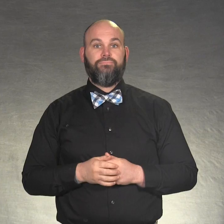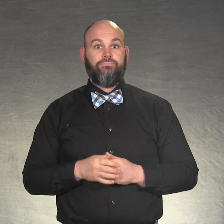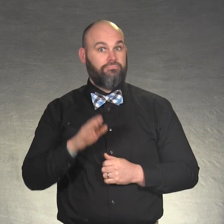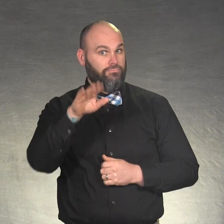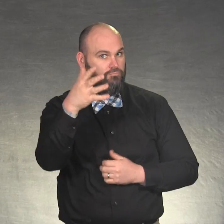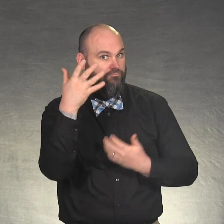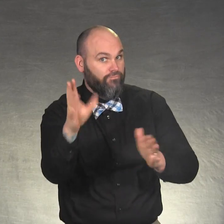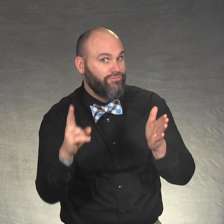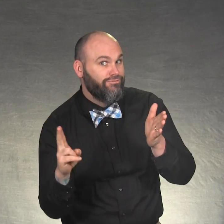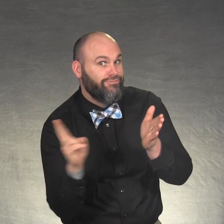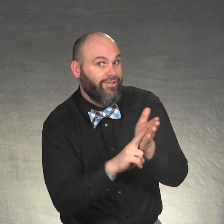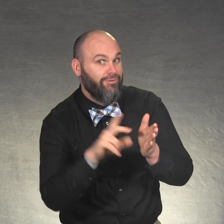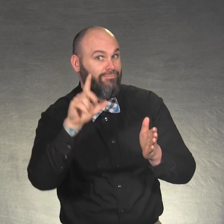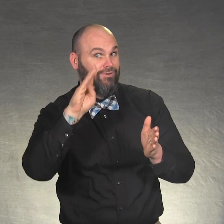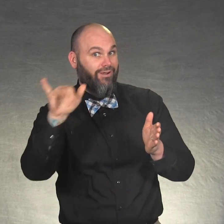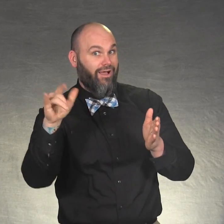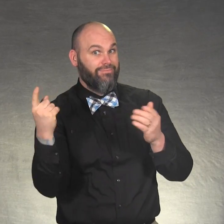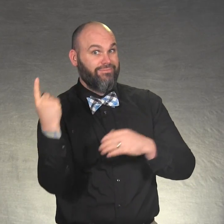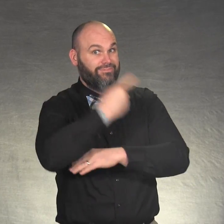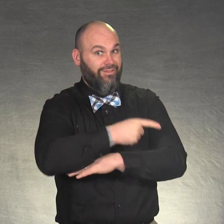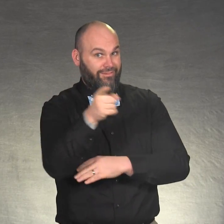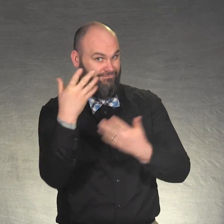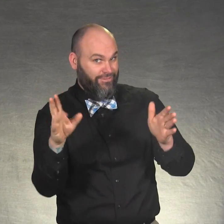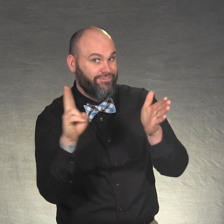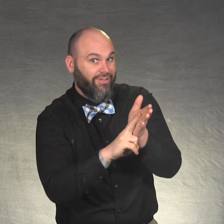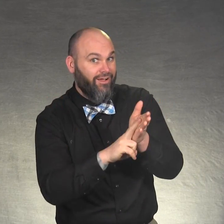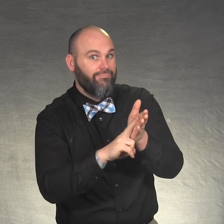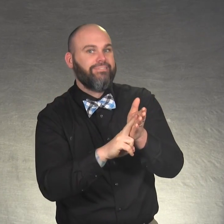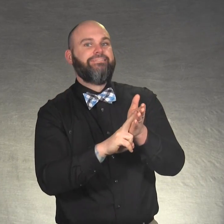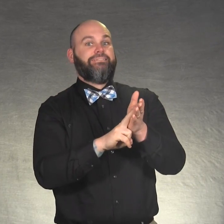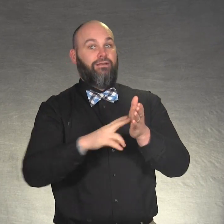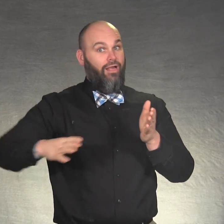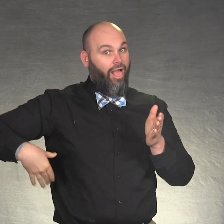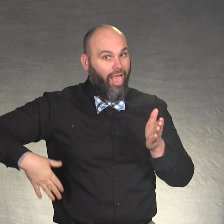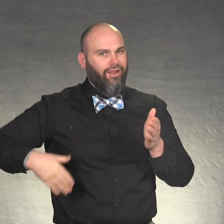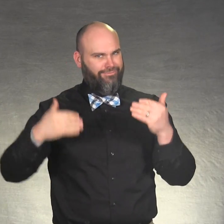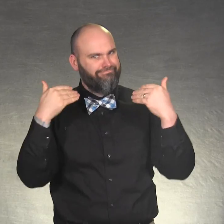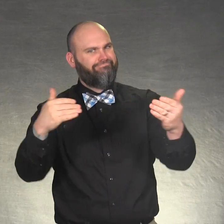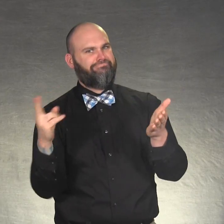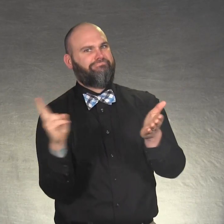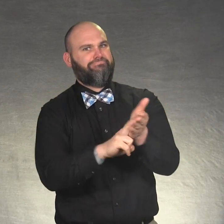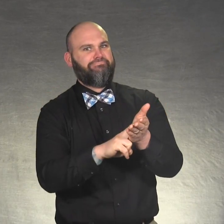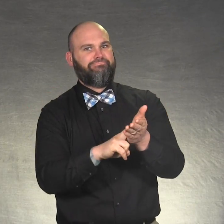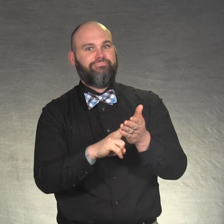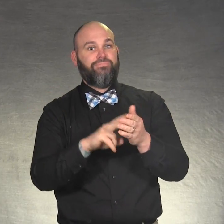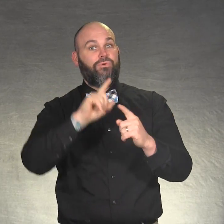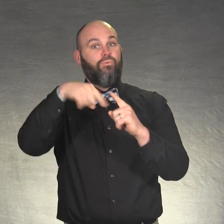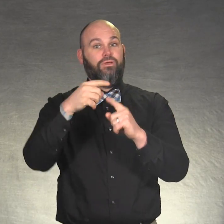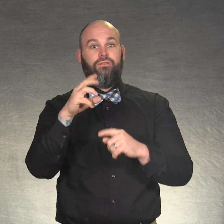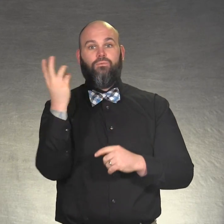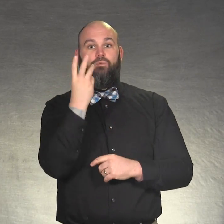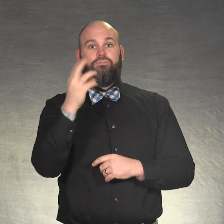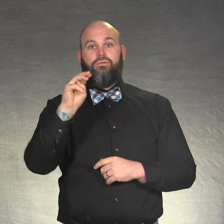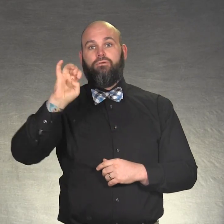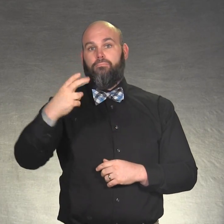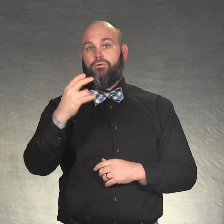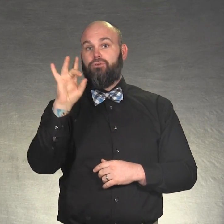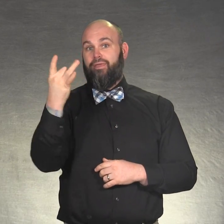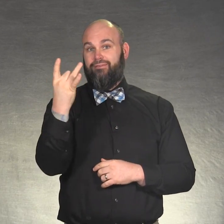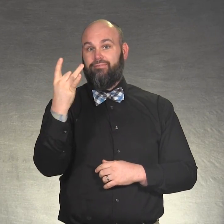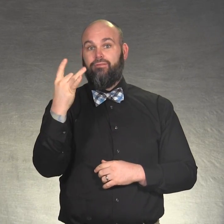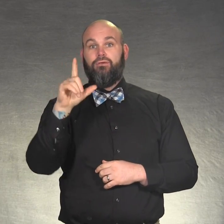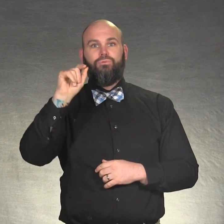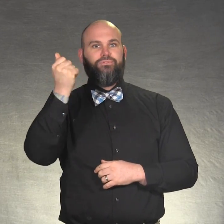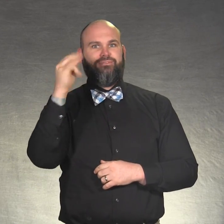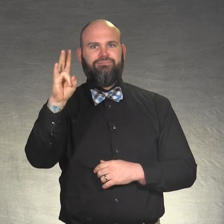Have you signed up to attend Deaf, DeafBlind & Hard of Hearing Lobby Day on Wednesday, March 8, 2017?